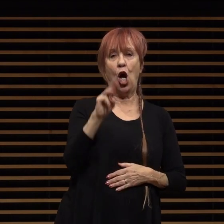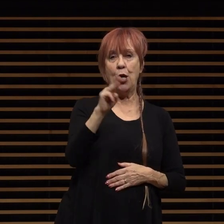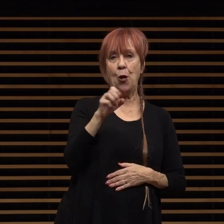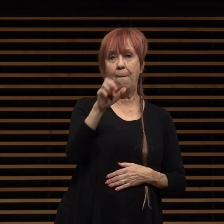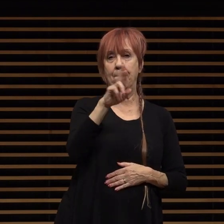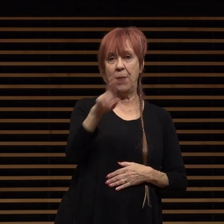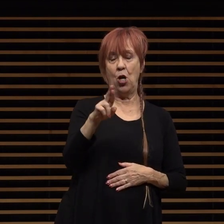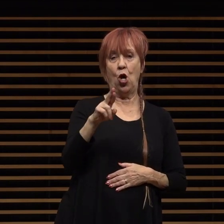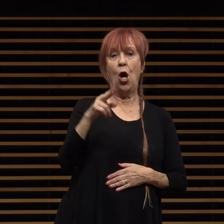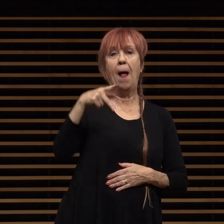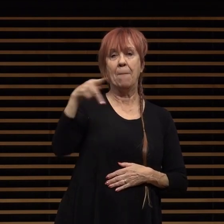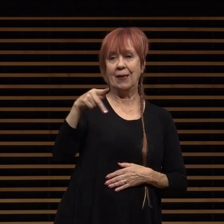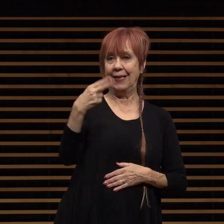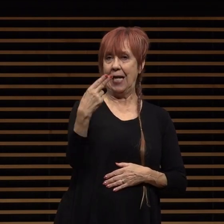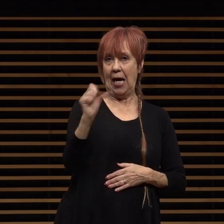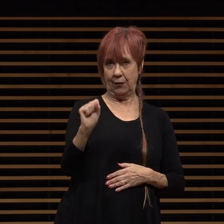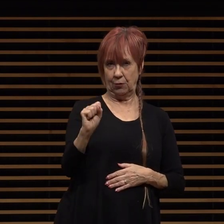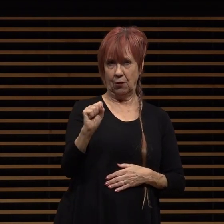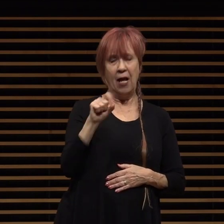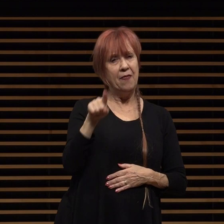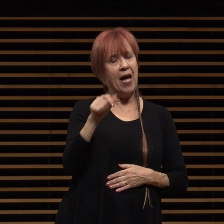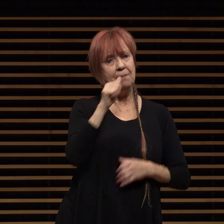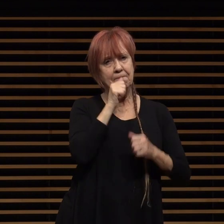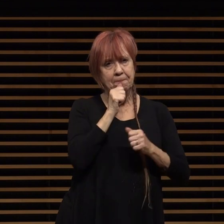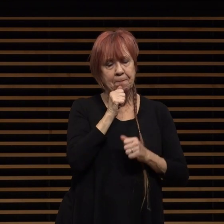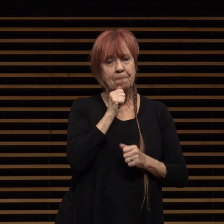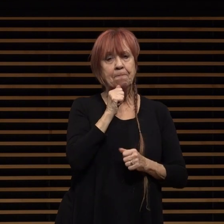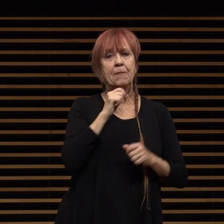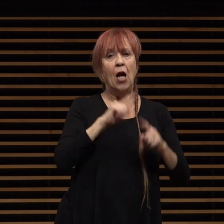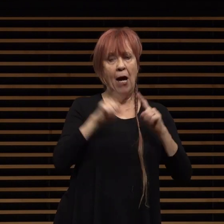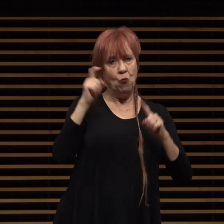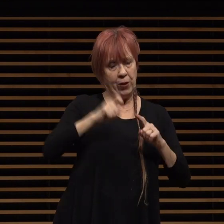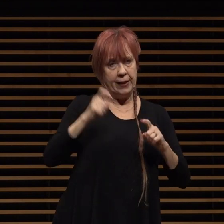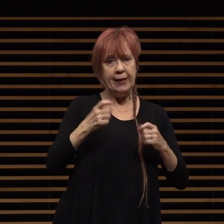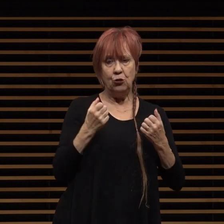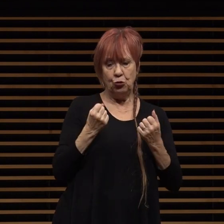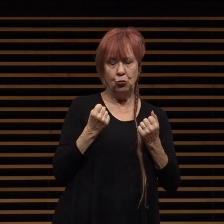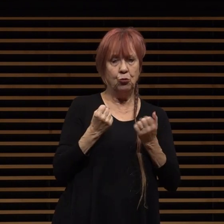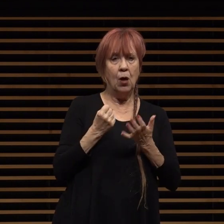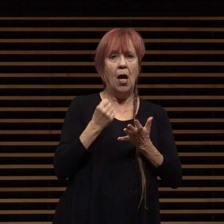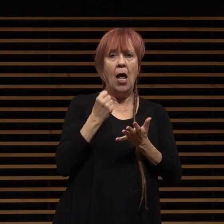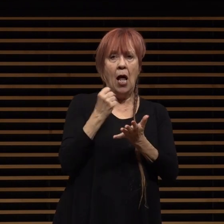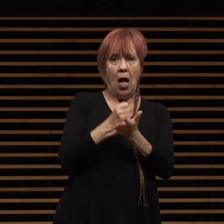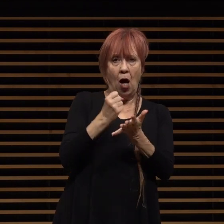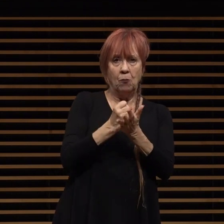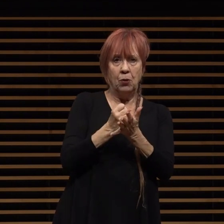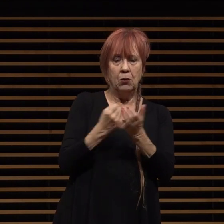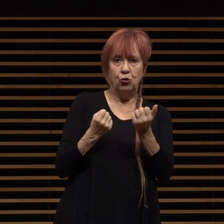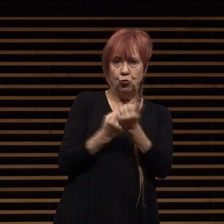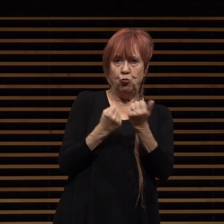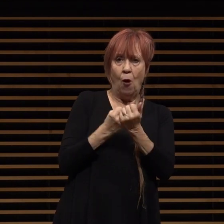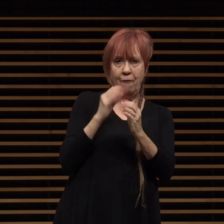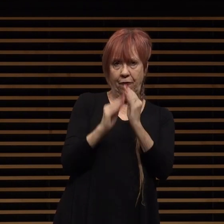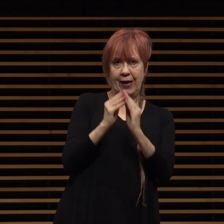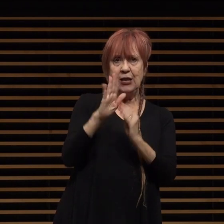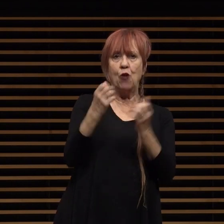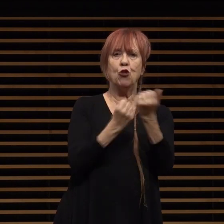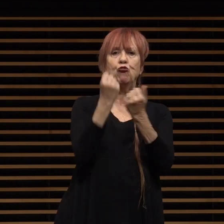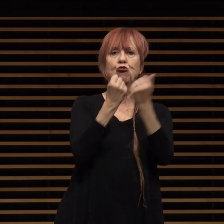endured arduous times and we still need to tackle tackle a structural deficit